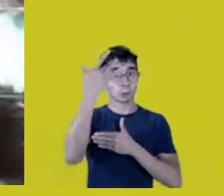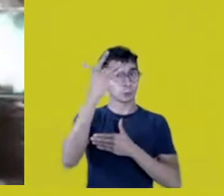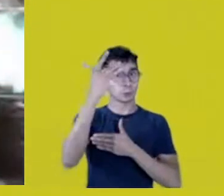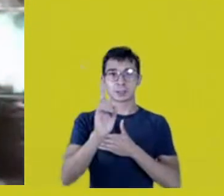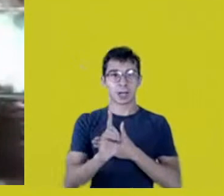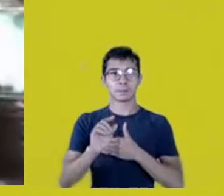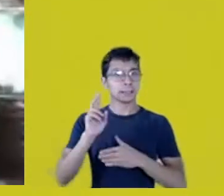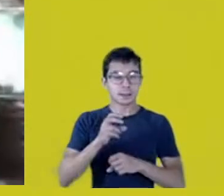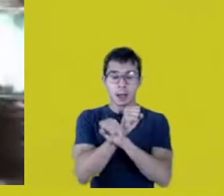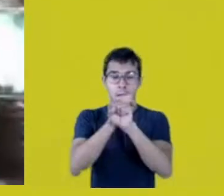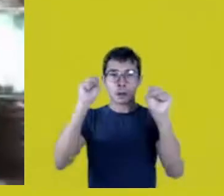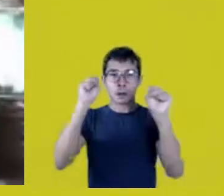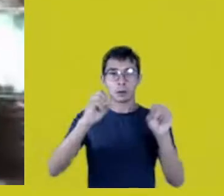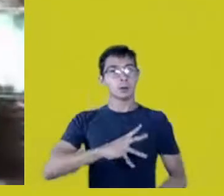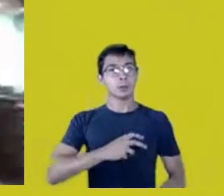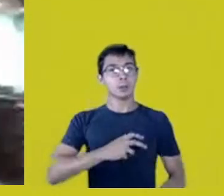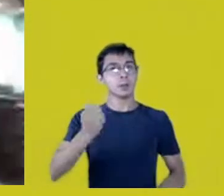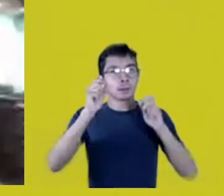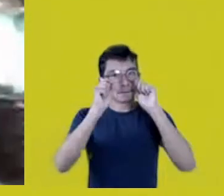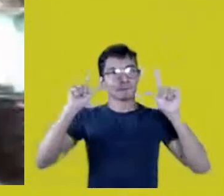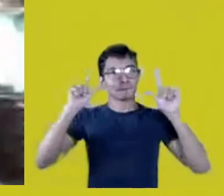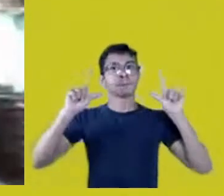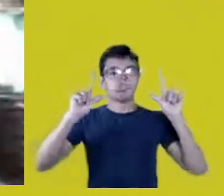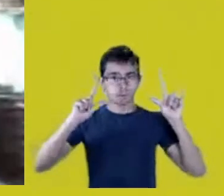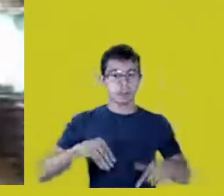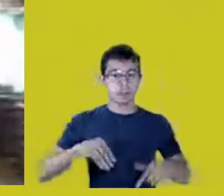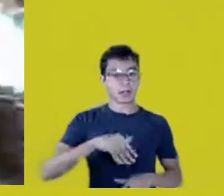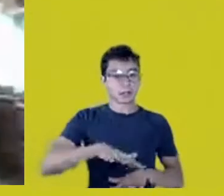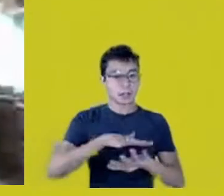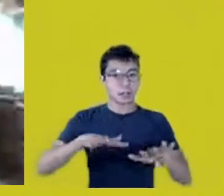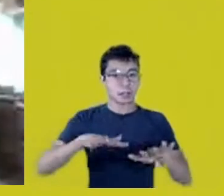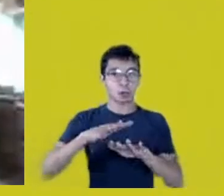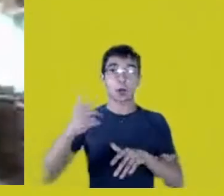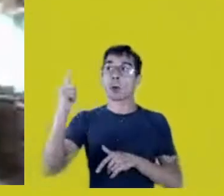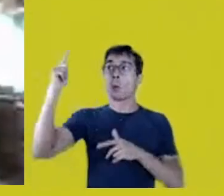whether we’ll be on our land, whether we’ll be alive to see our kids,